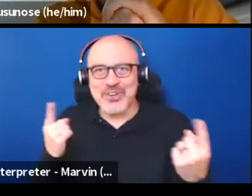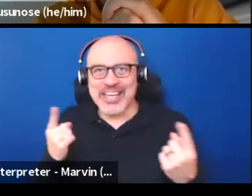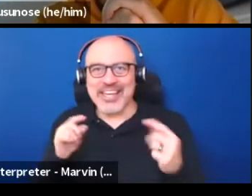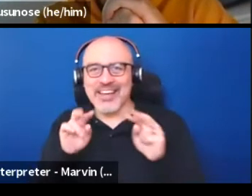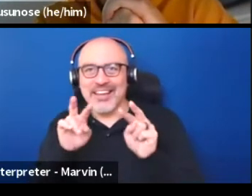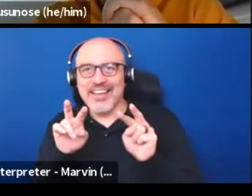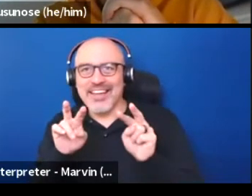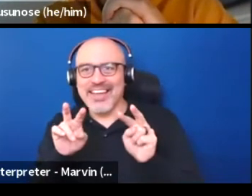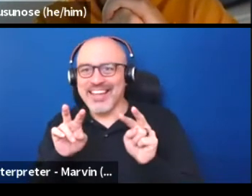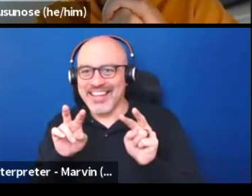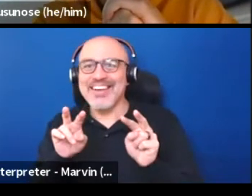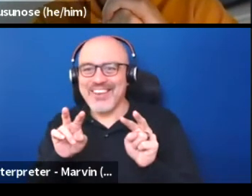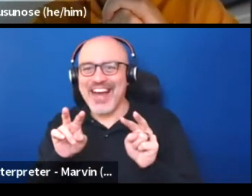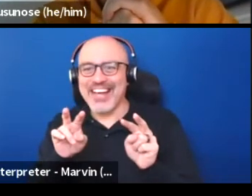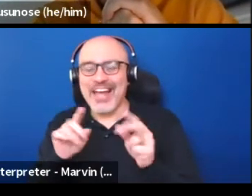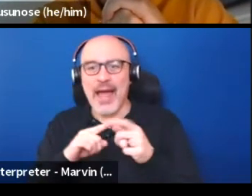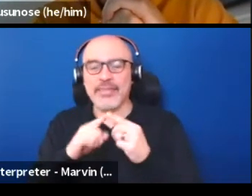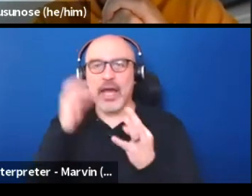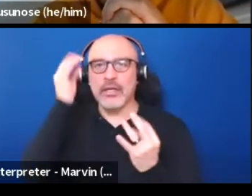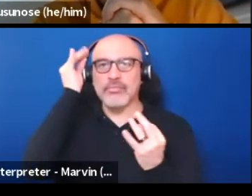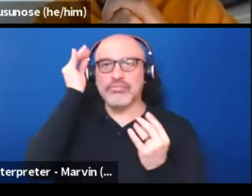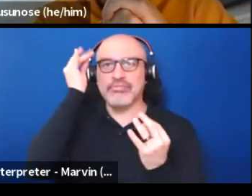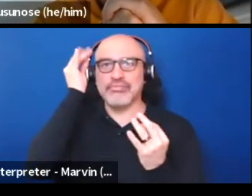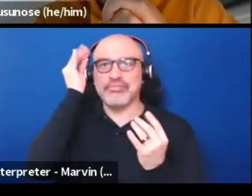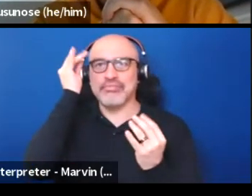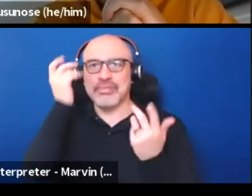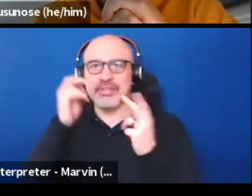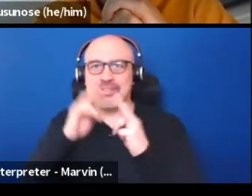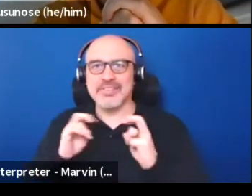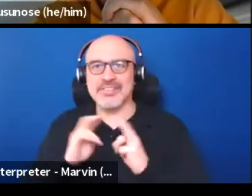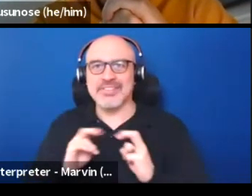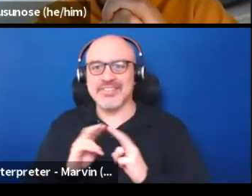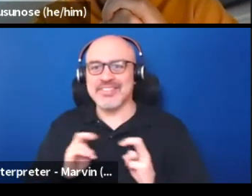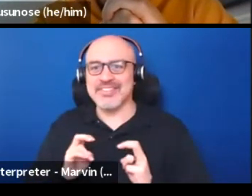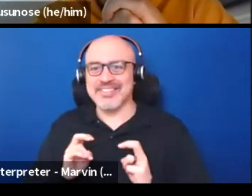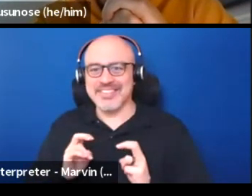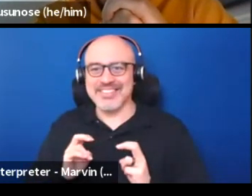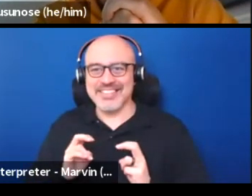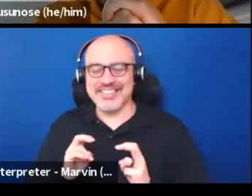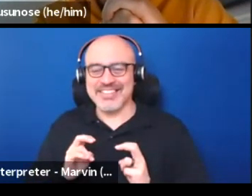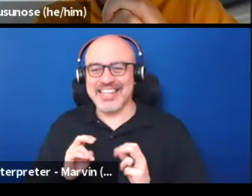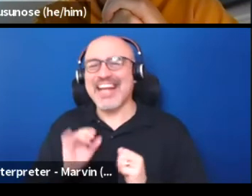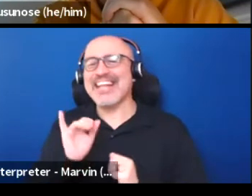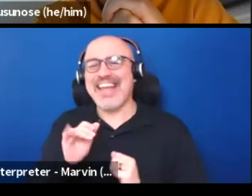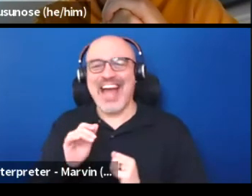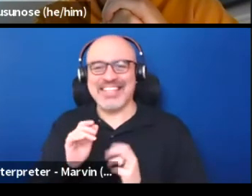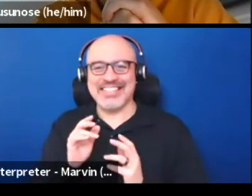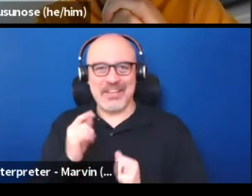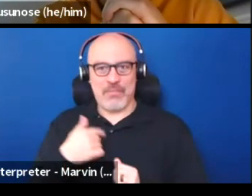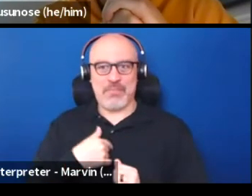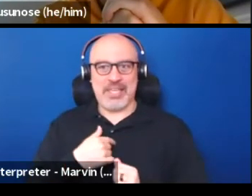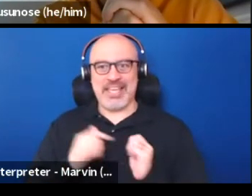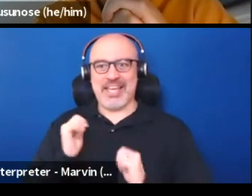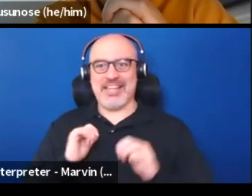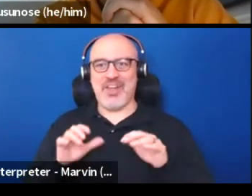And then I have to process it and think about it and I spread that. And it also in the role of theater